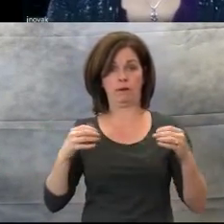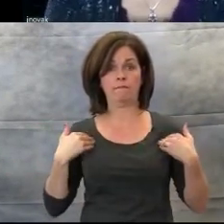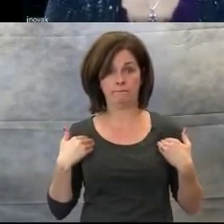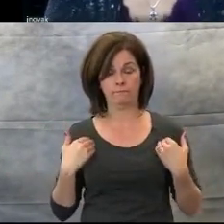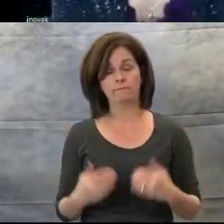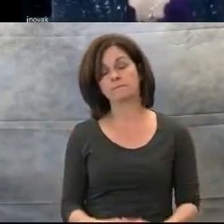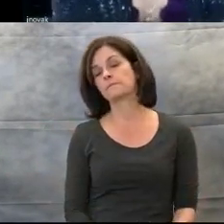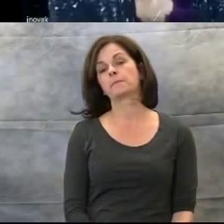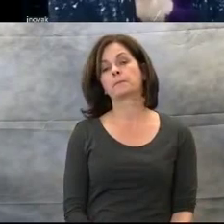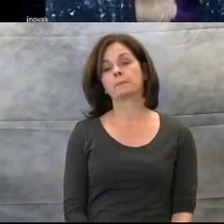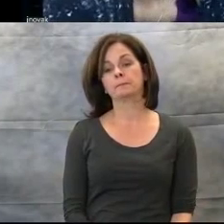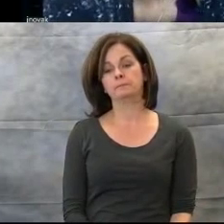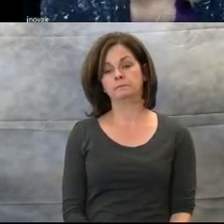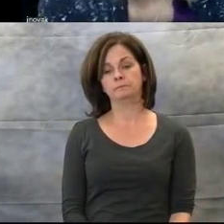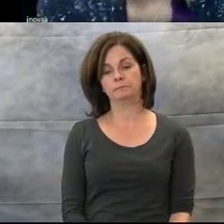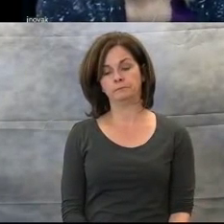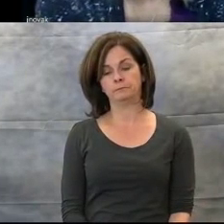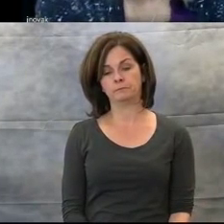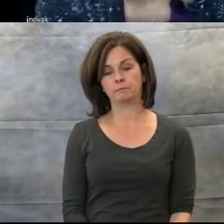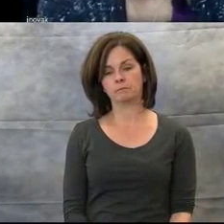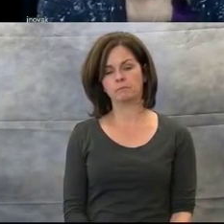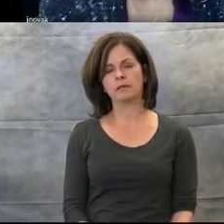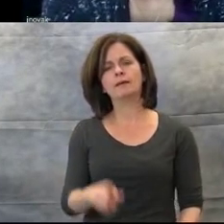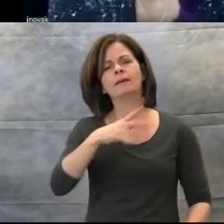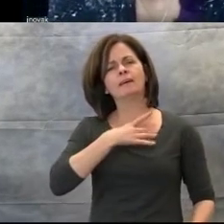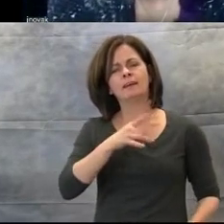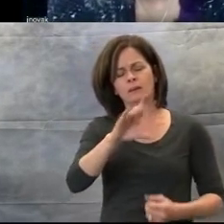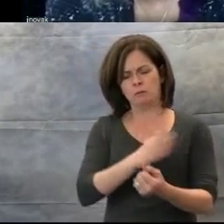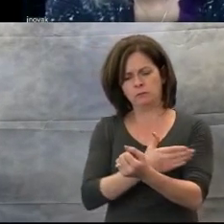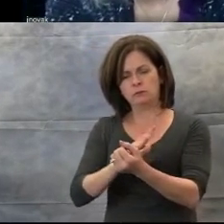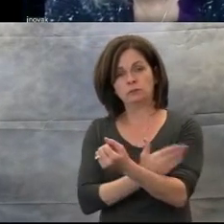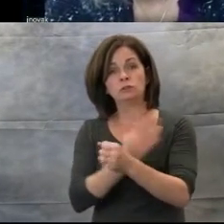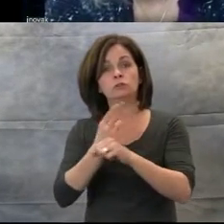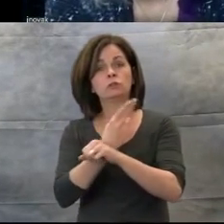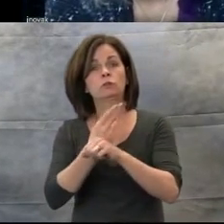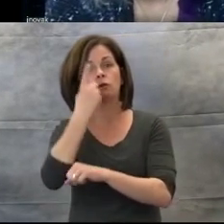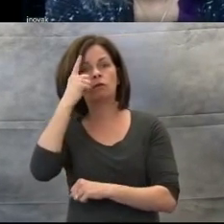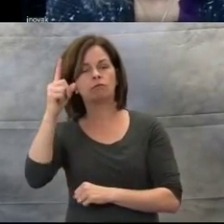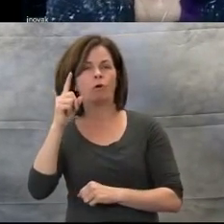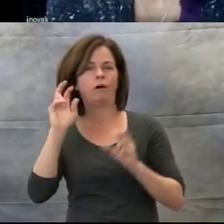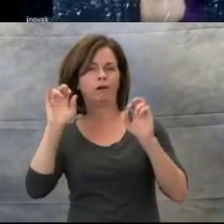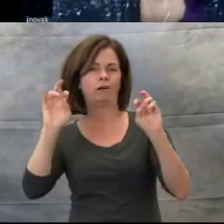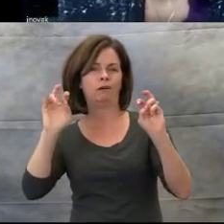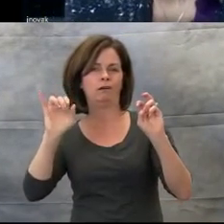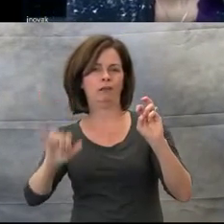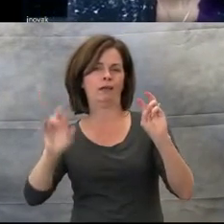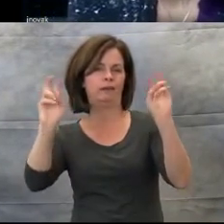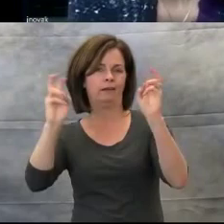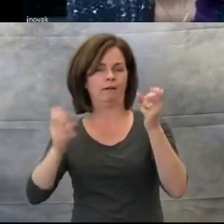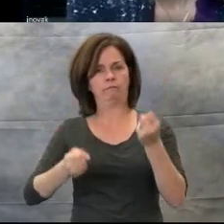Some music is often used as a vehicle to teach non-musical skills. Research has indicated,